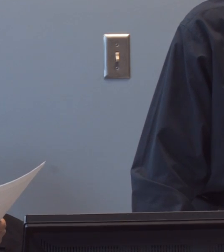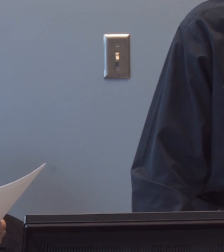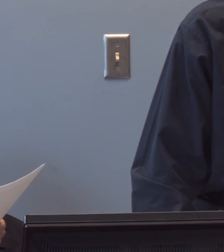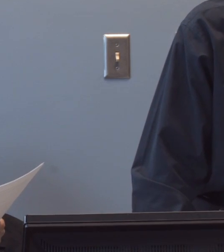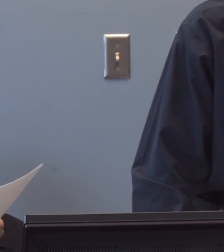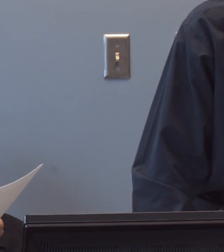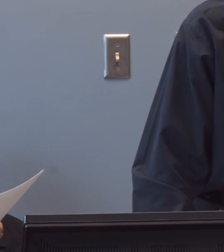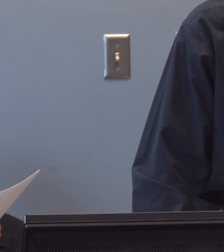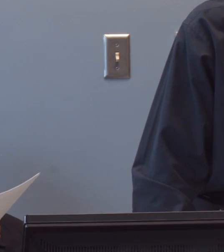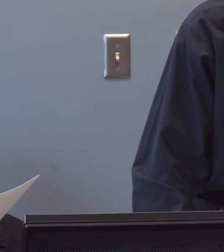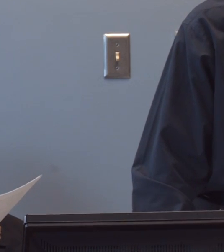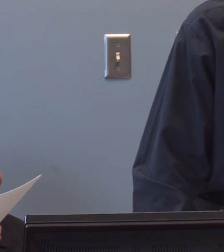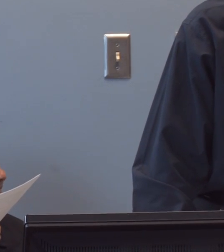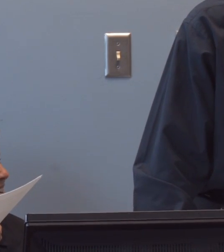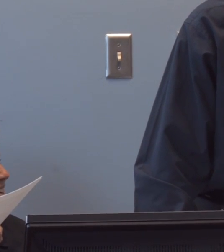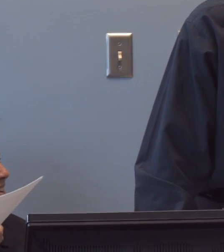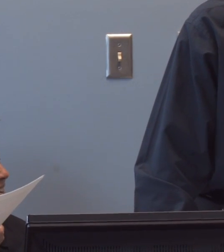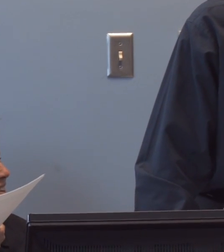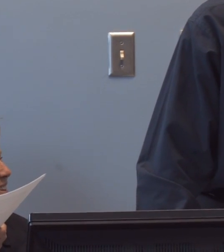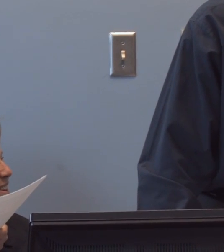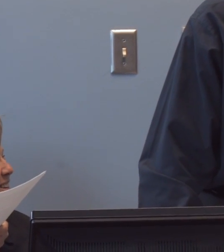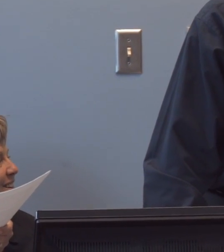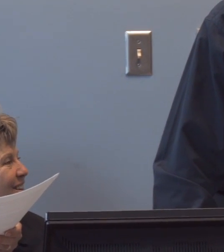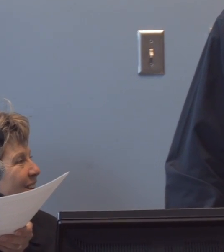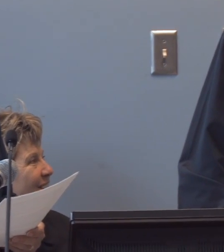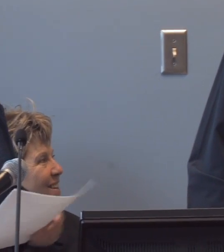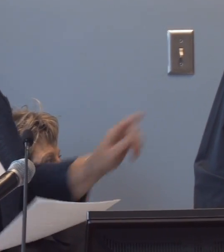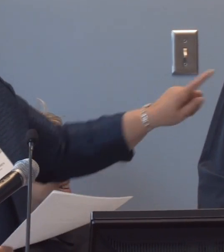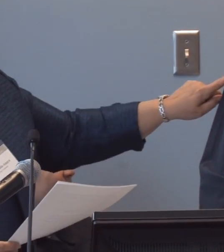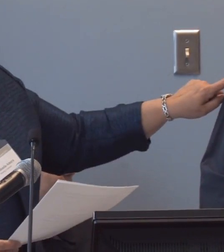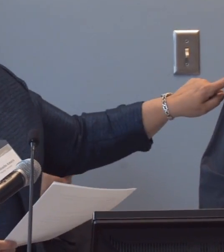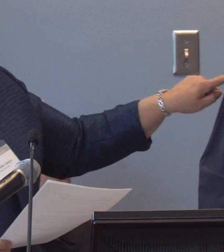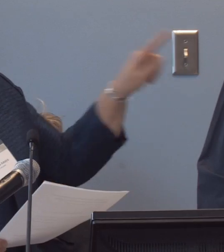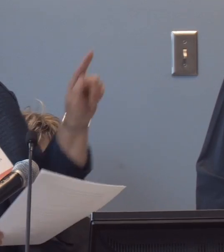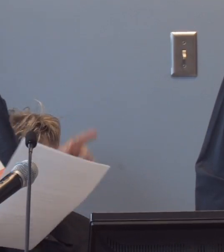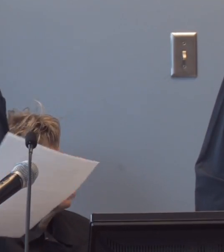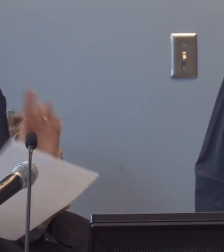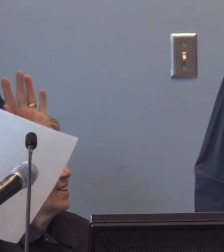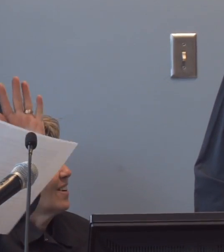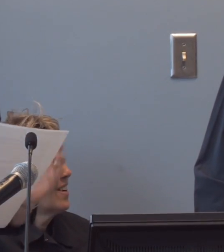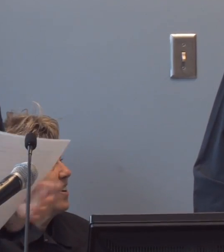into the National Wheelchair Basketball Association Hall of Fame-- (audience member) Woo!